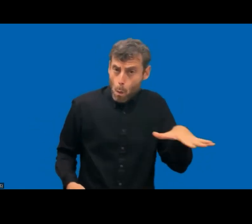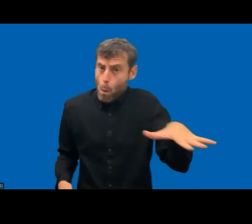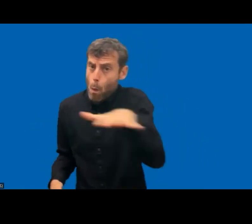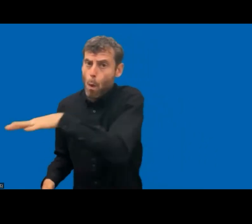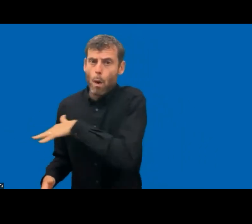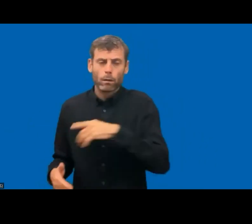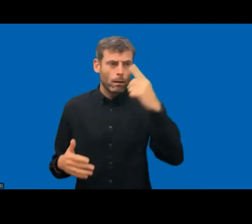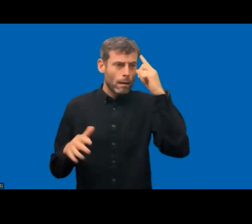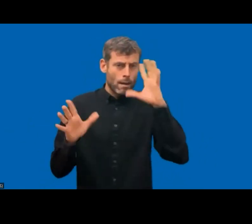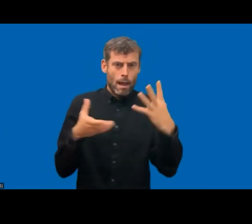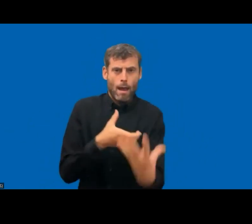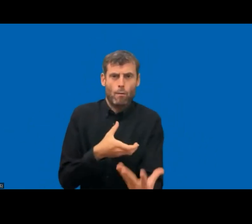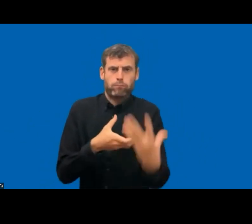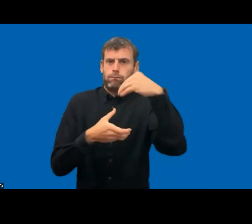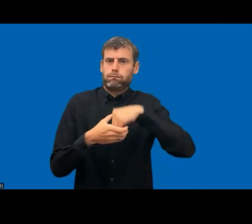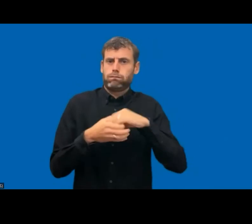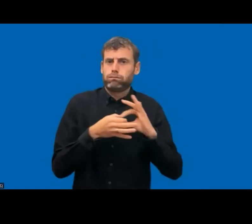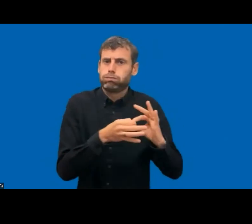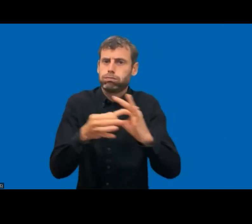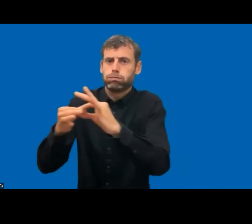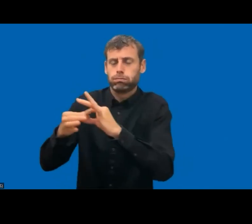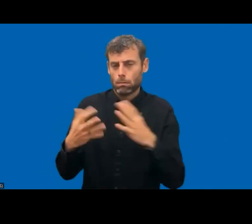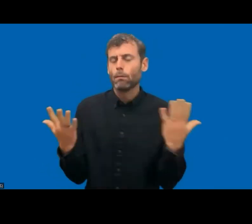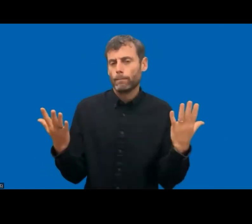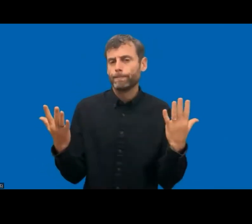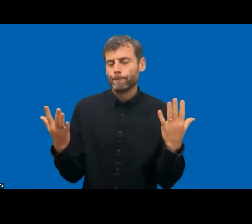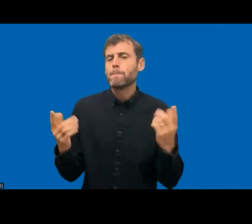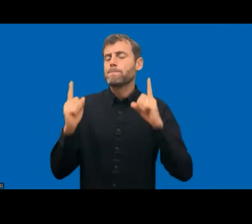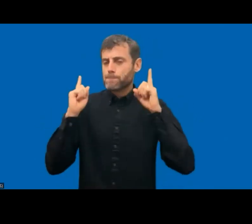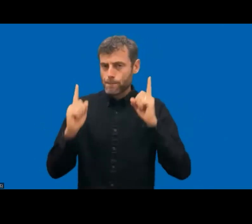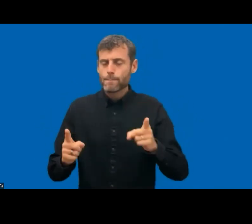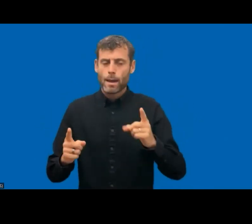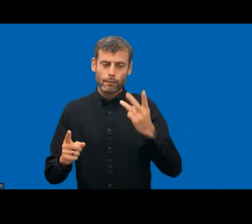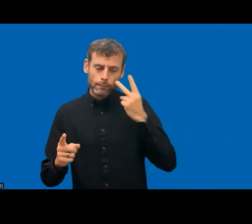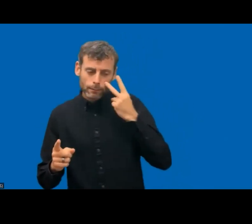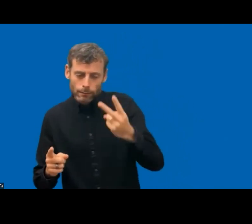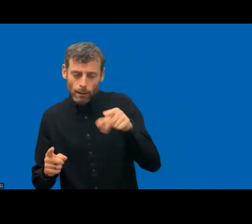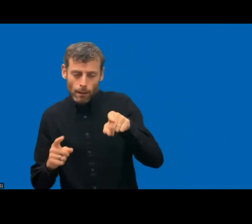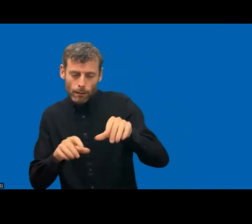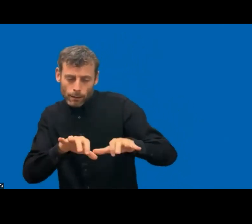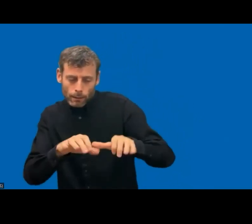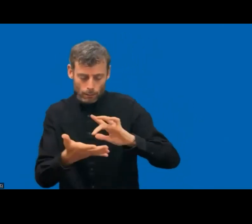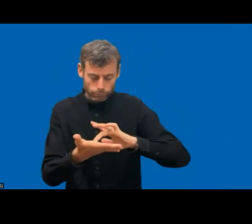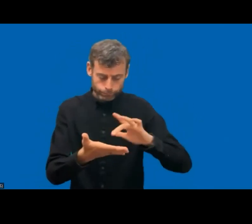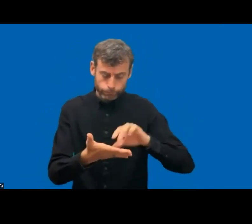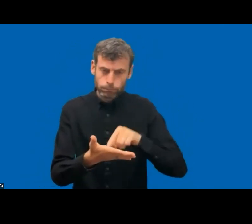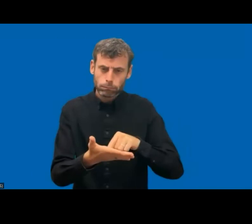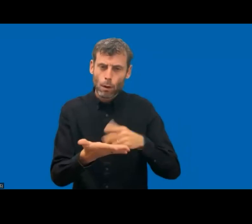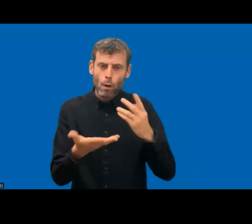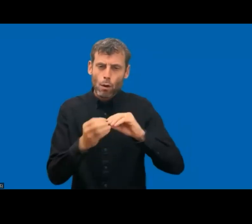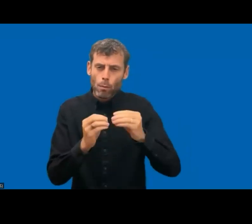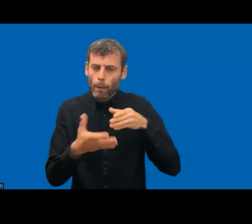it's very important that we succeed with this accessibility legislation.